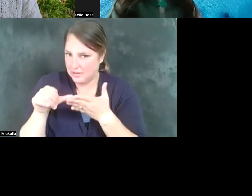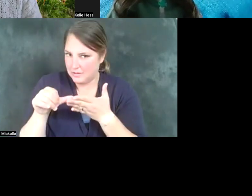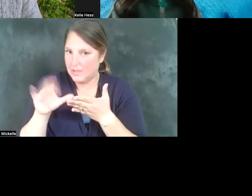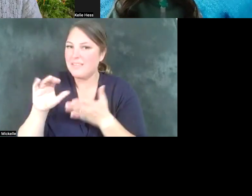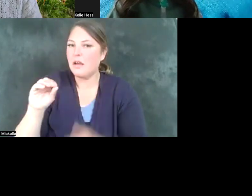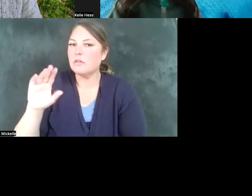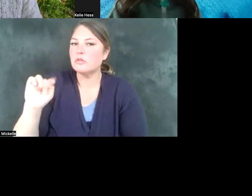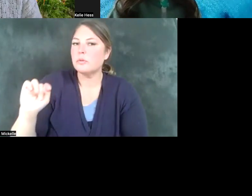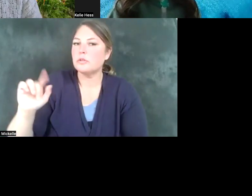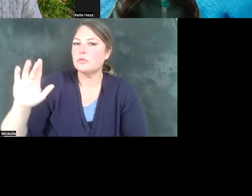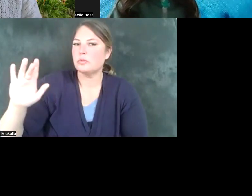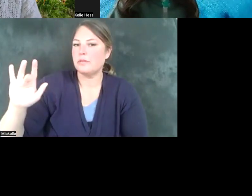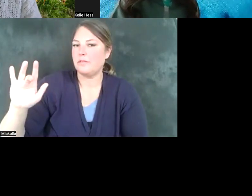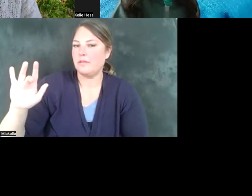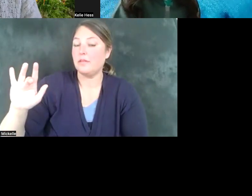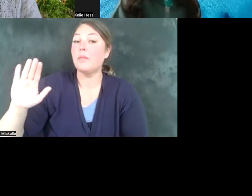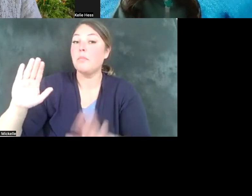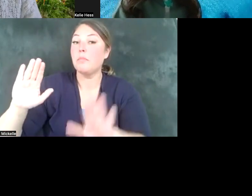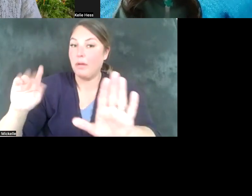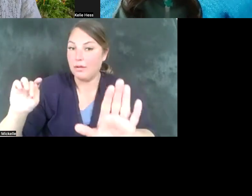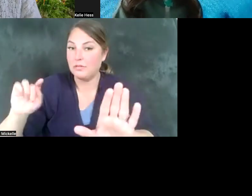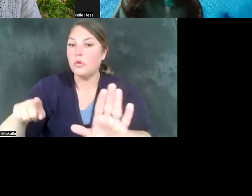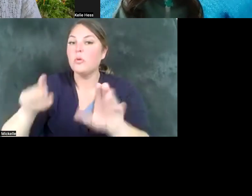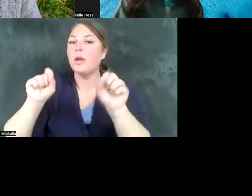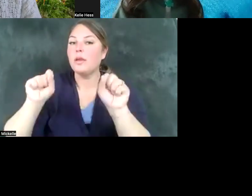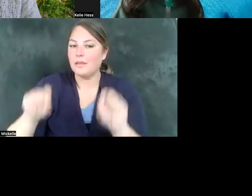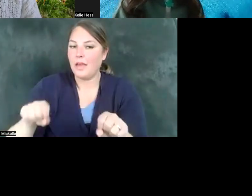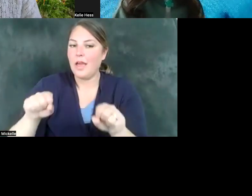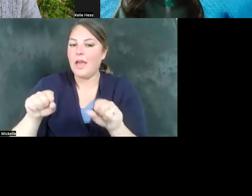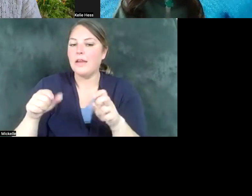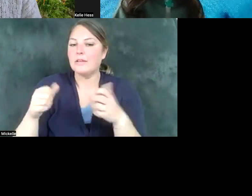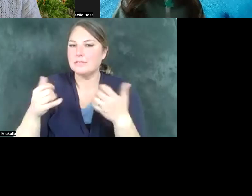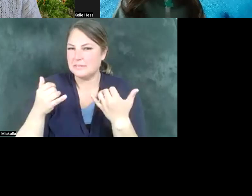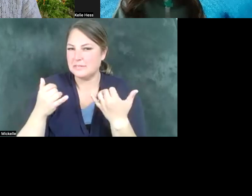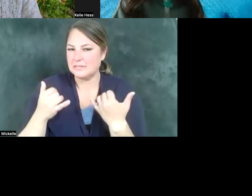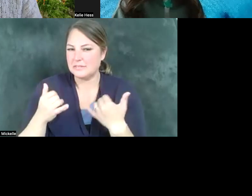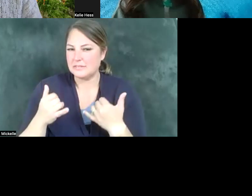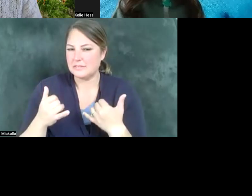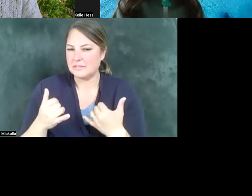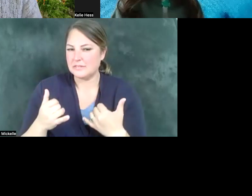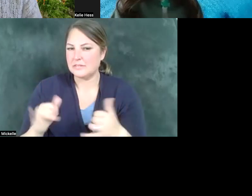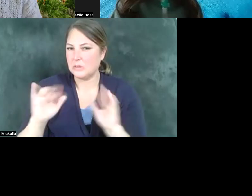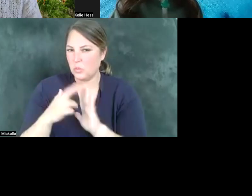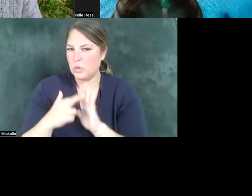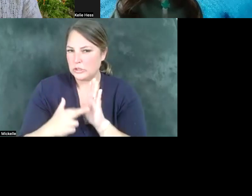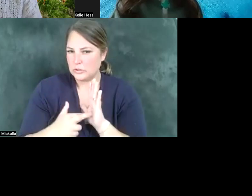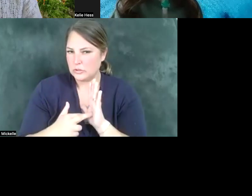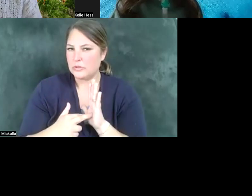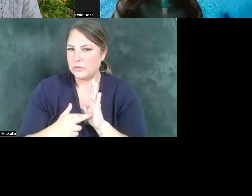25th but you can but you can register and